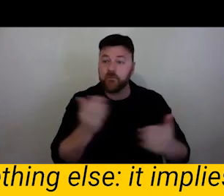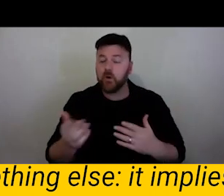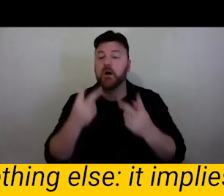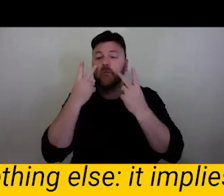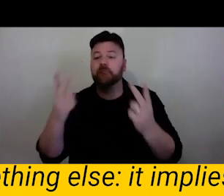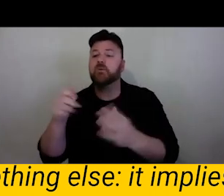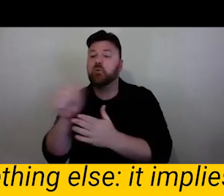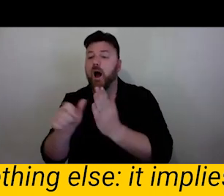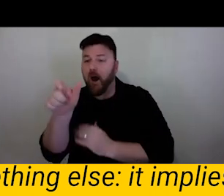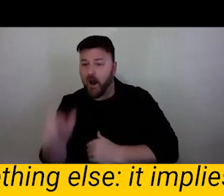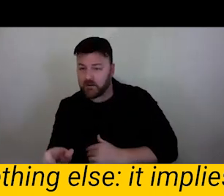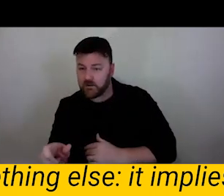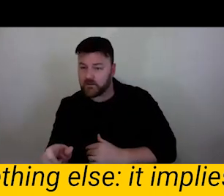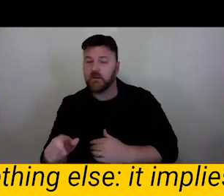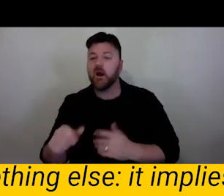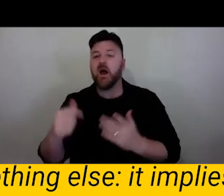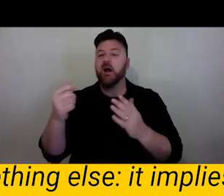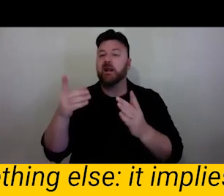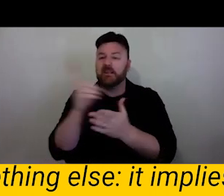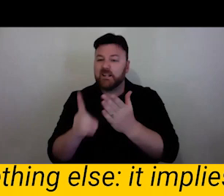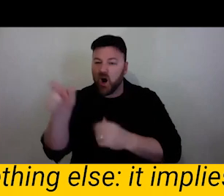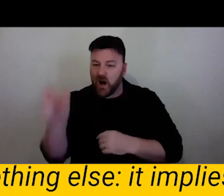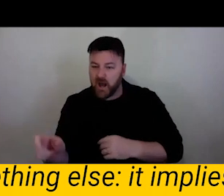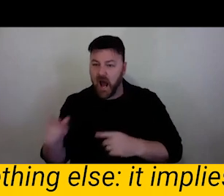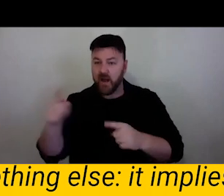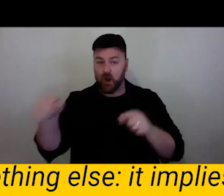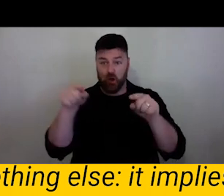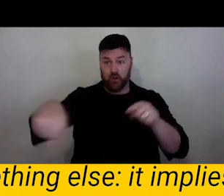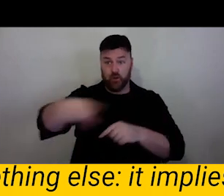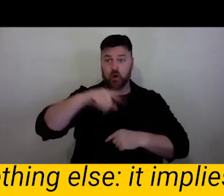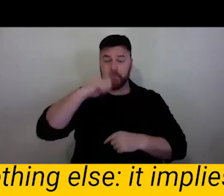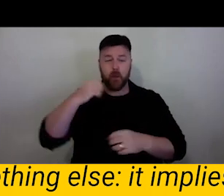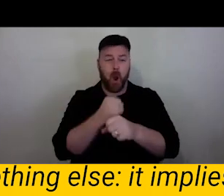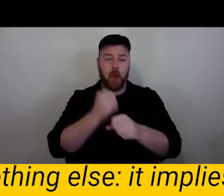called Kath Bainer they made sound works and sight-specific projects